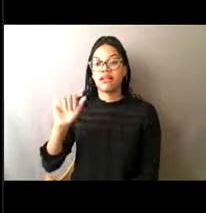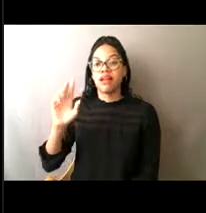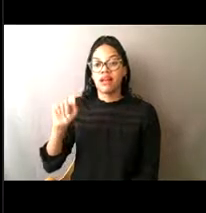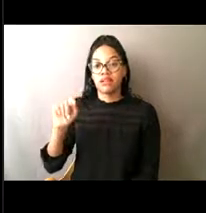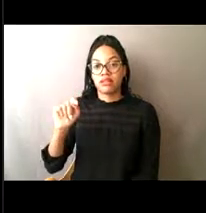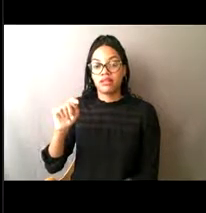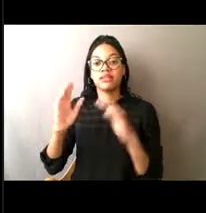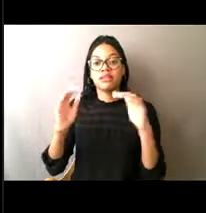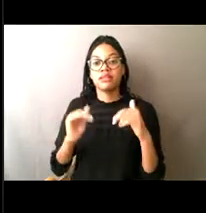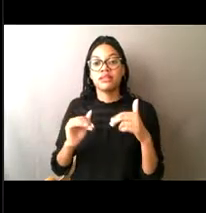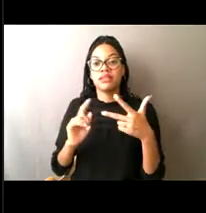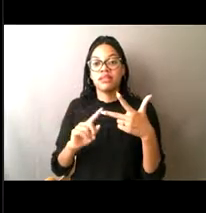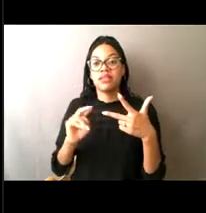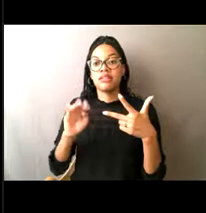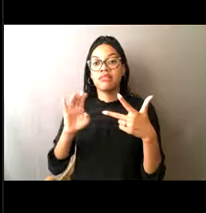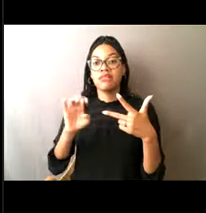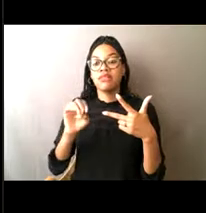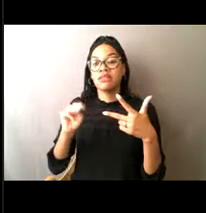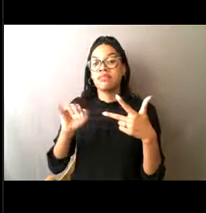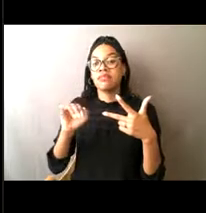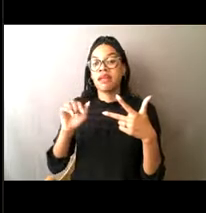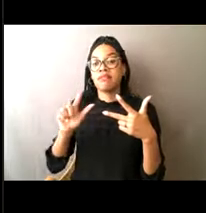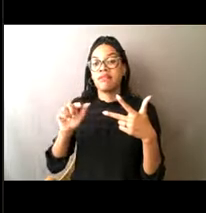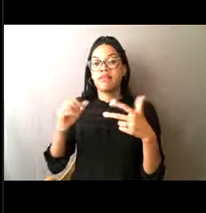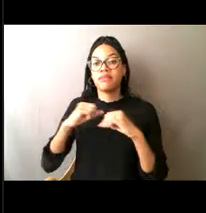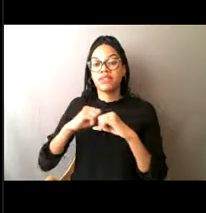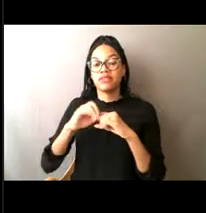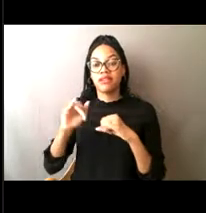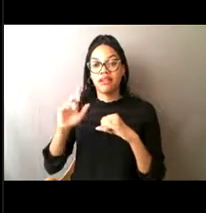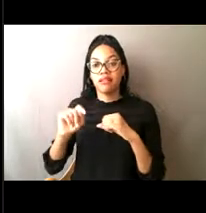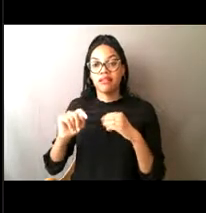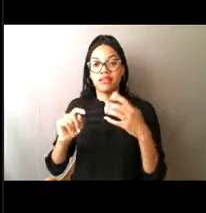We also have the Endangered Species Act and the Lacey Act,